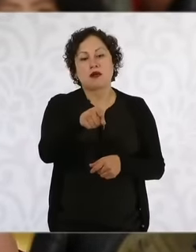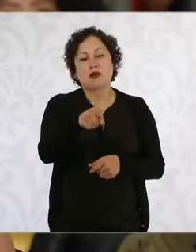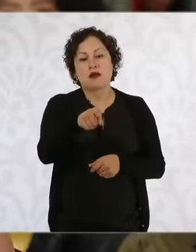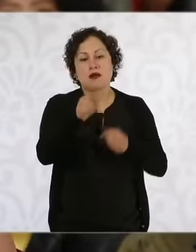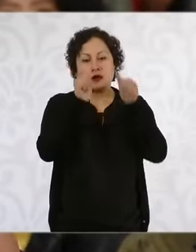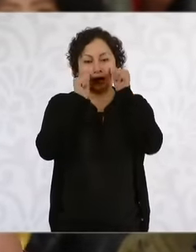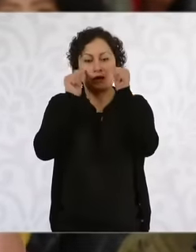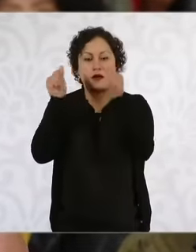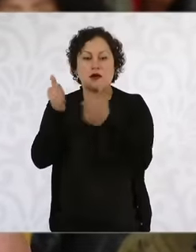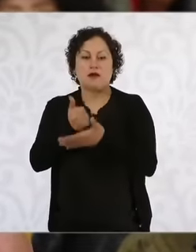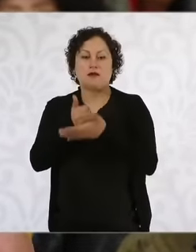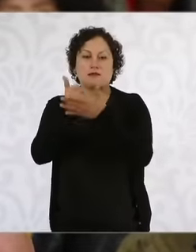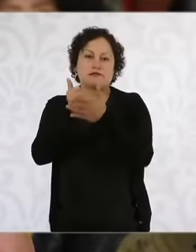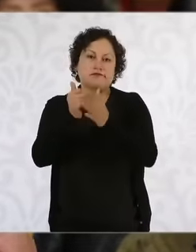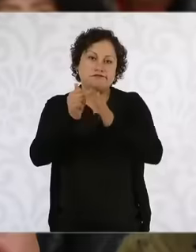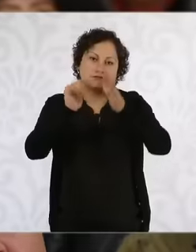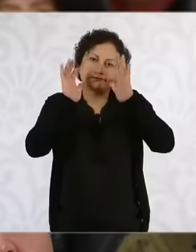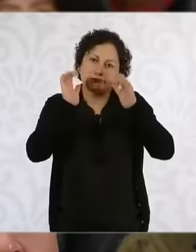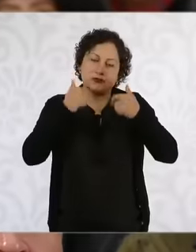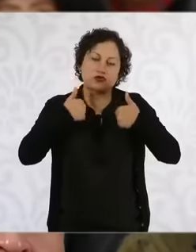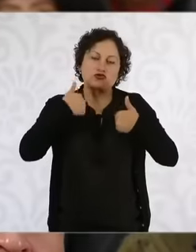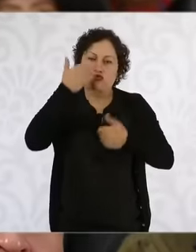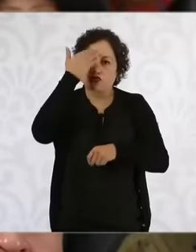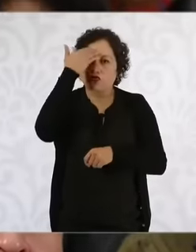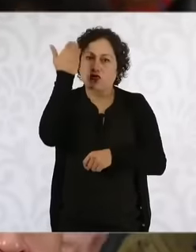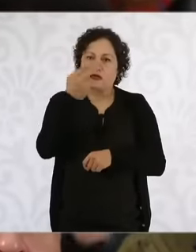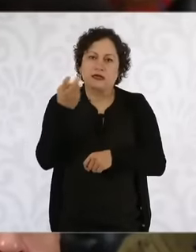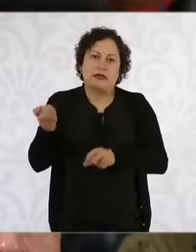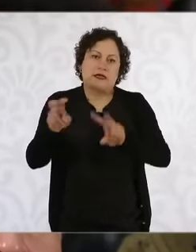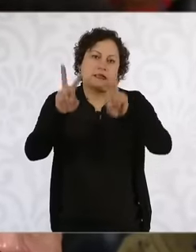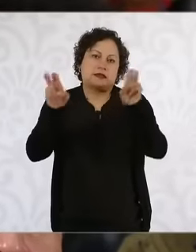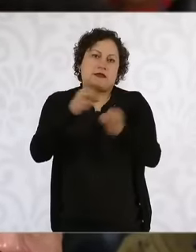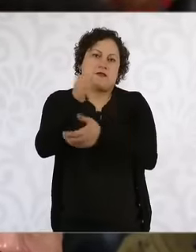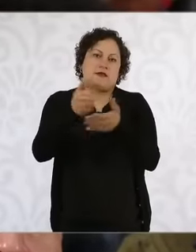this. I say, I know that it is an issue for Mexico City, but you were already head of government.